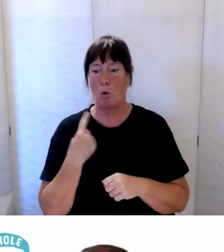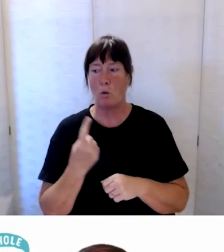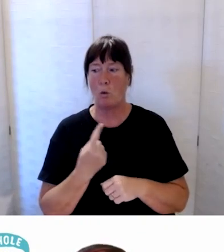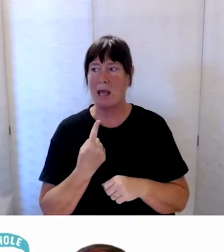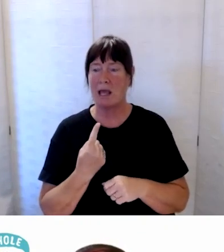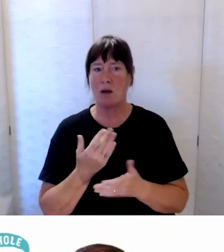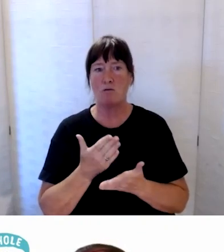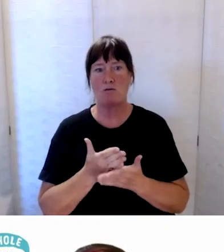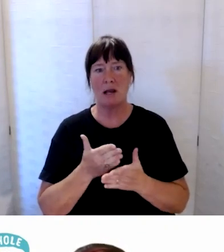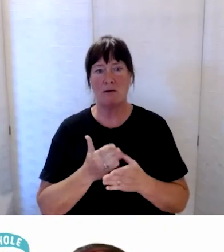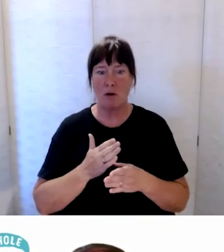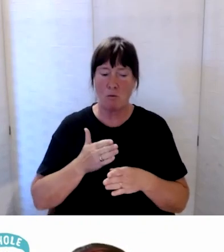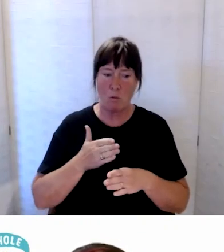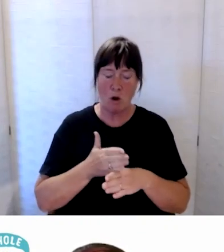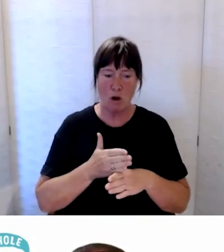have worked incredibly closely with